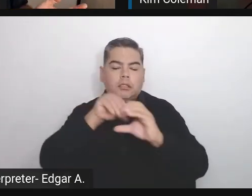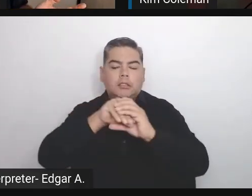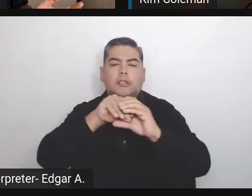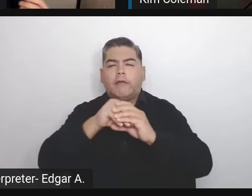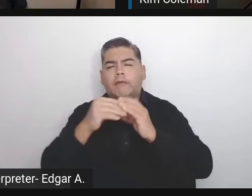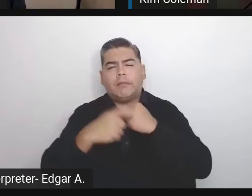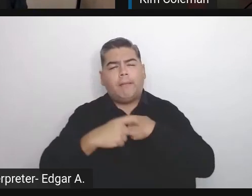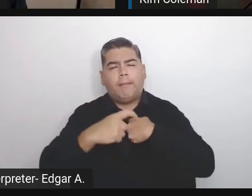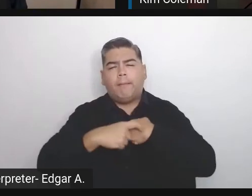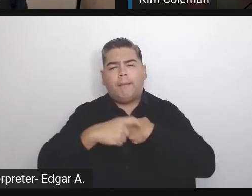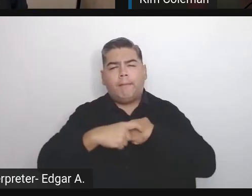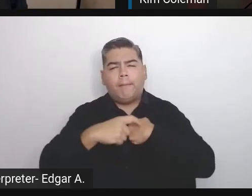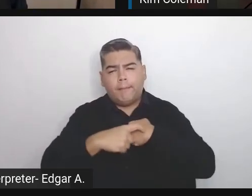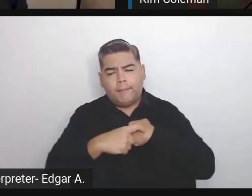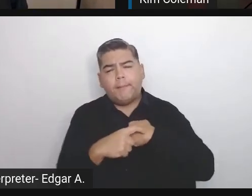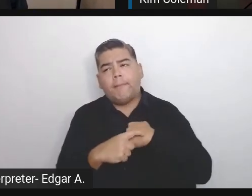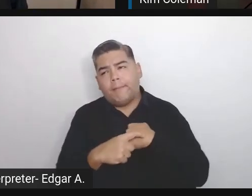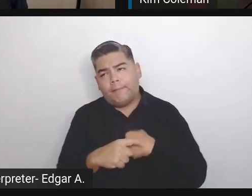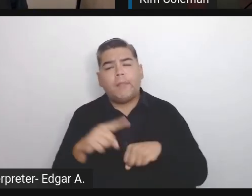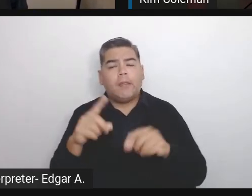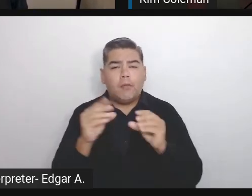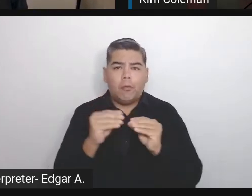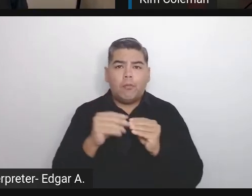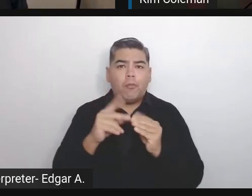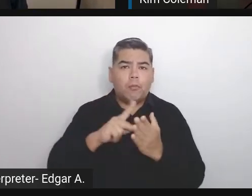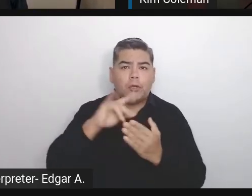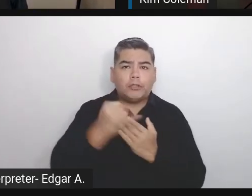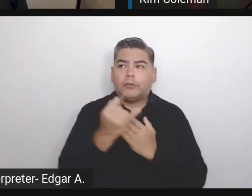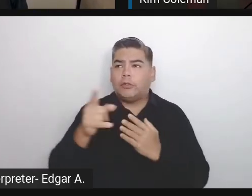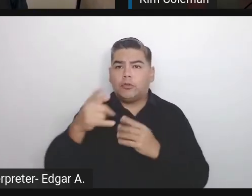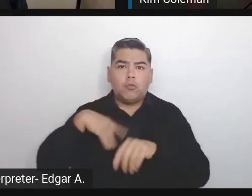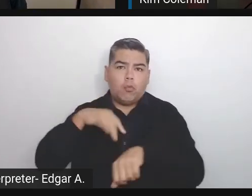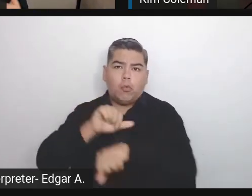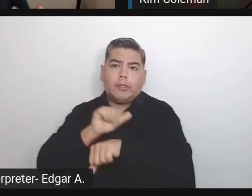The more project on which you are working at,